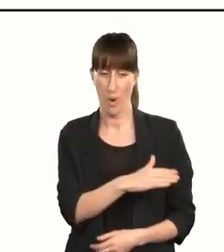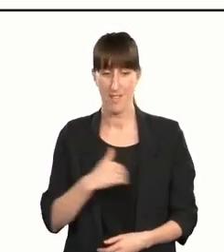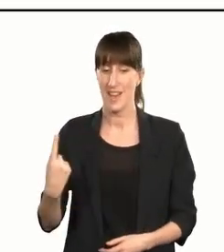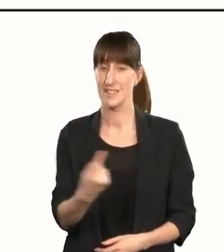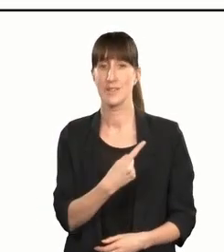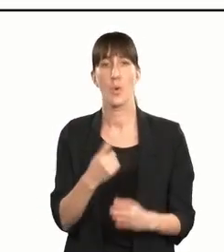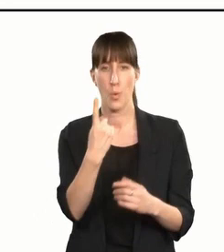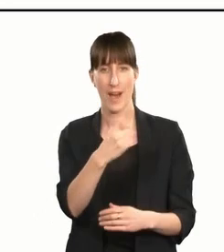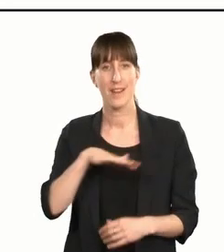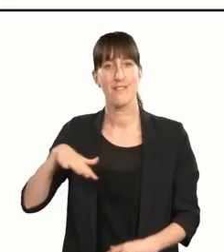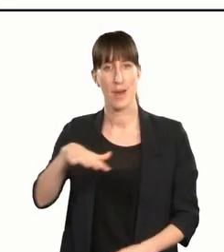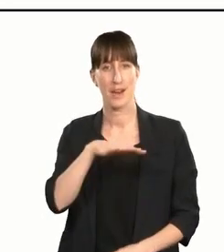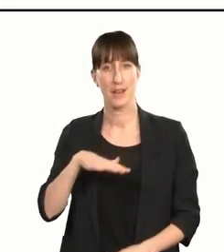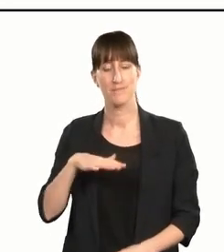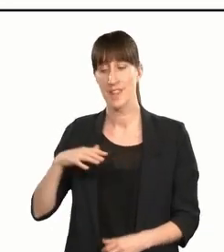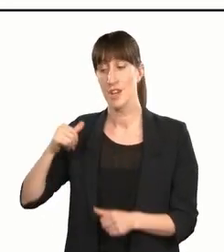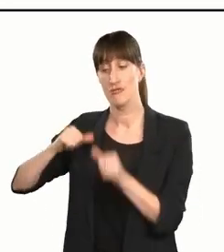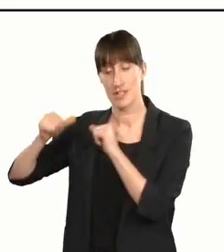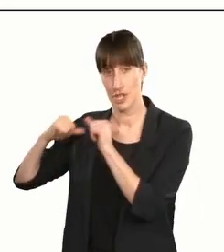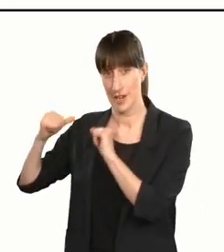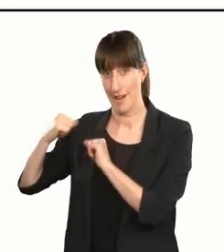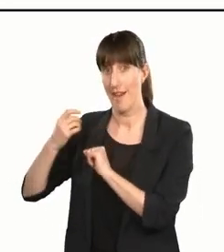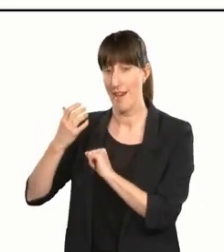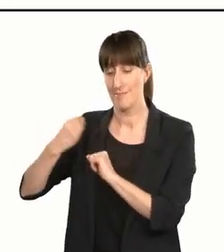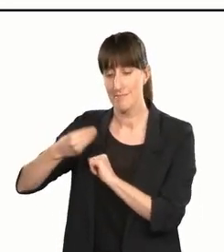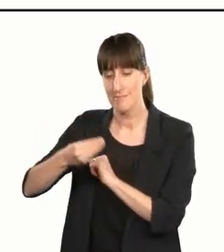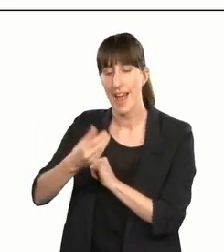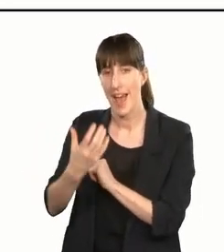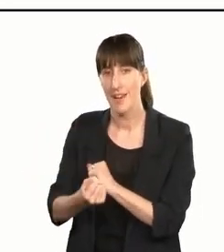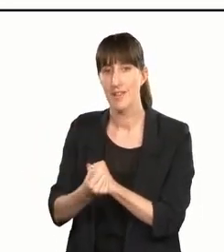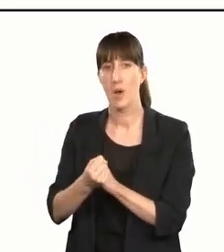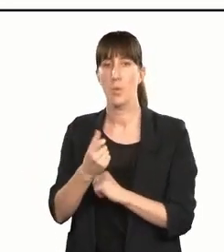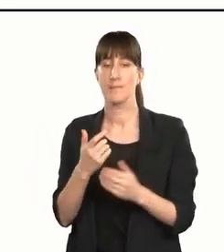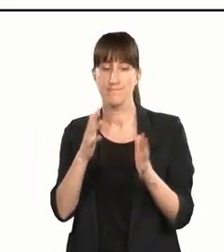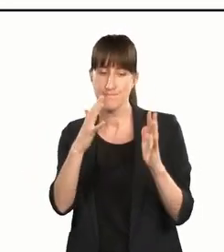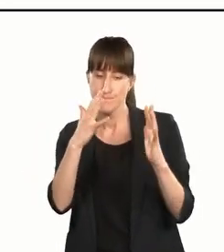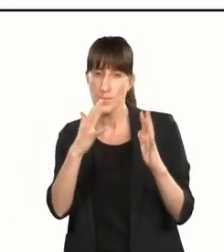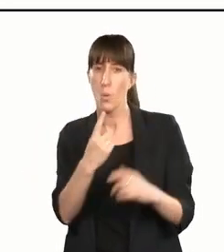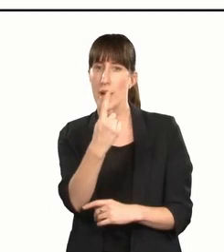We have a tradition where we thank a person who has most inspired our team during recent years;